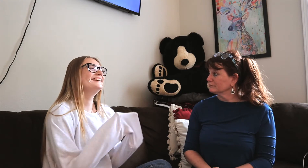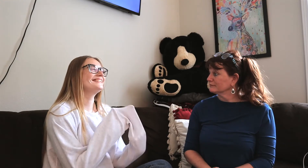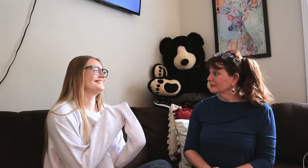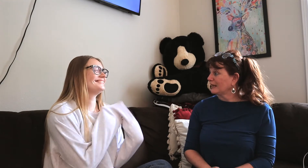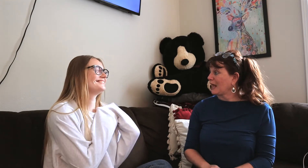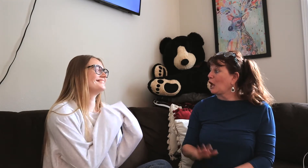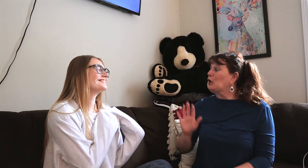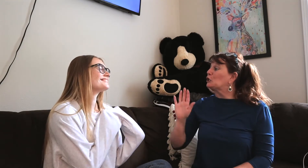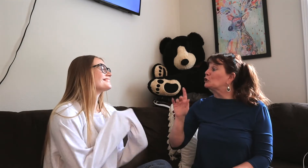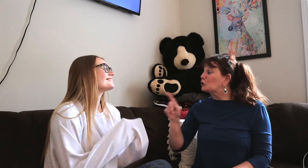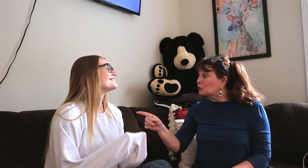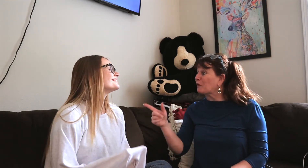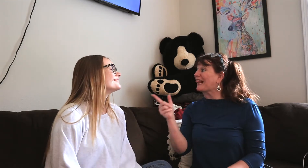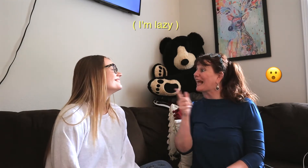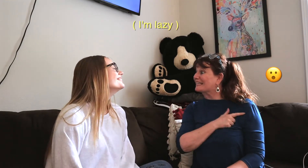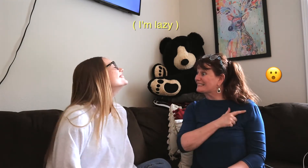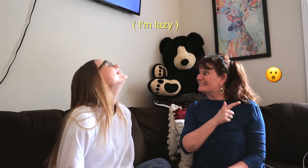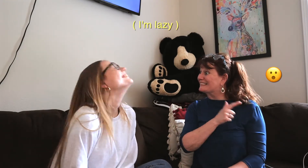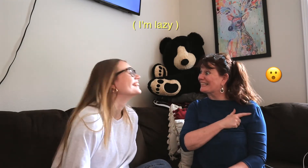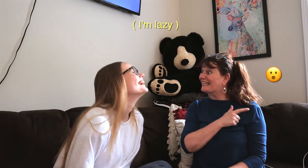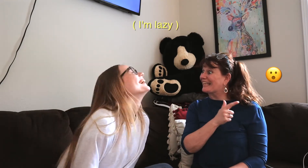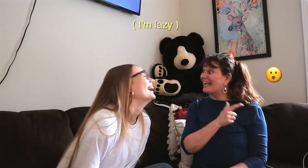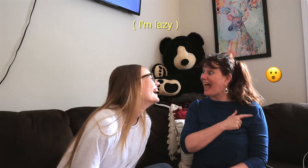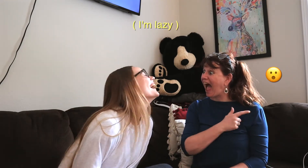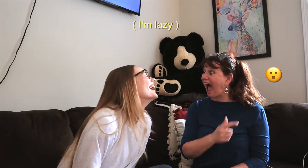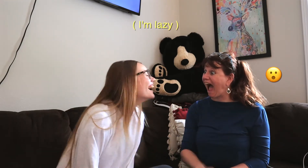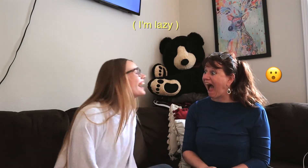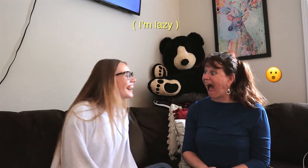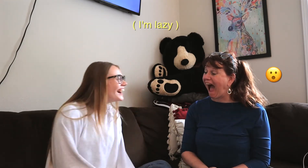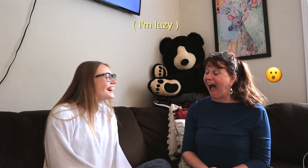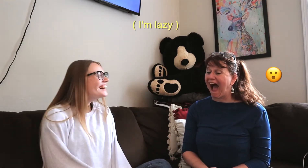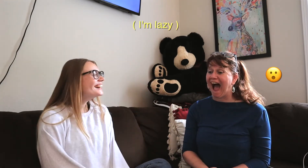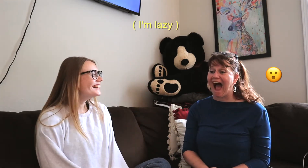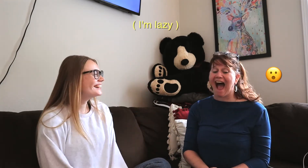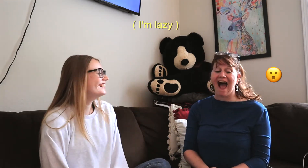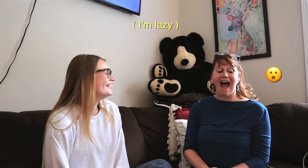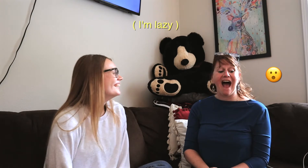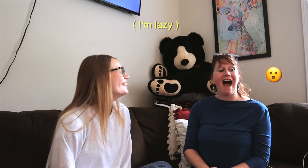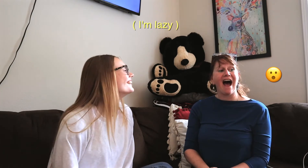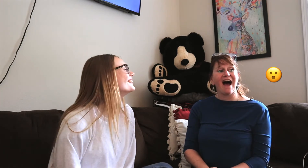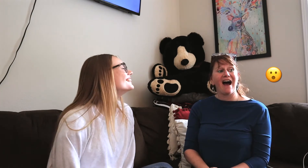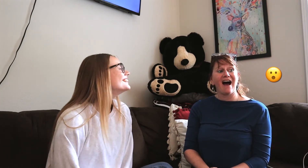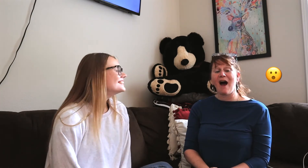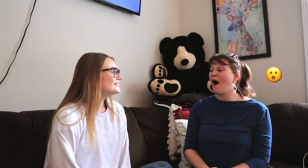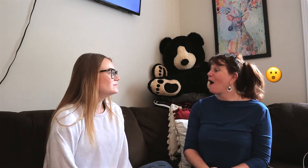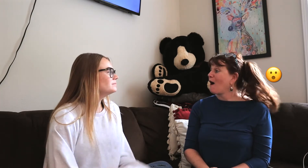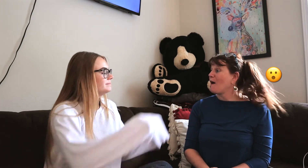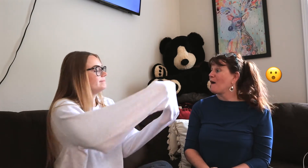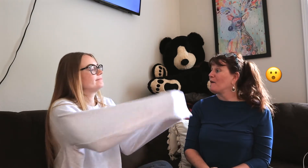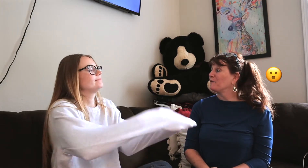*laughs* uh-huh! *giggles* *clears throat*